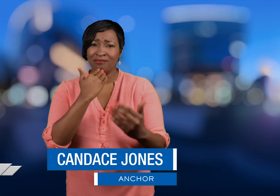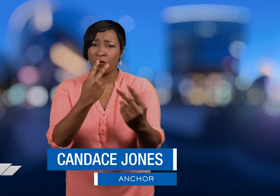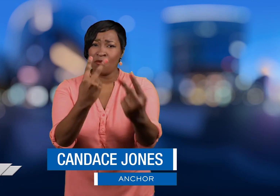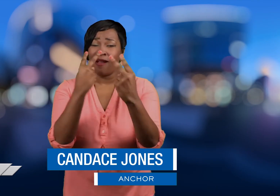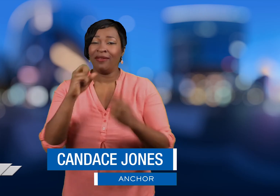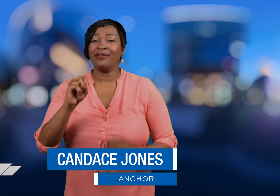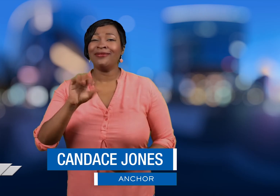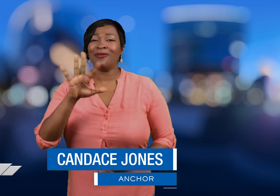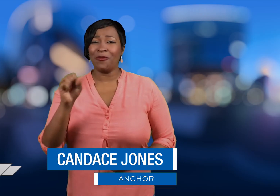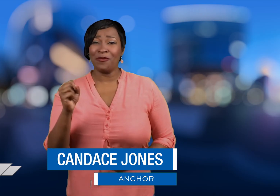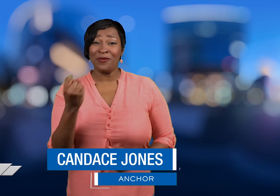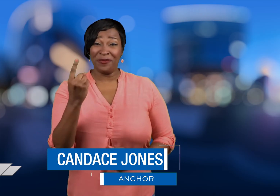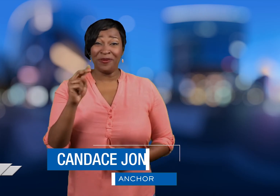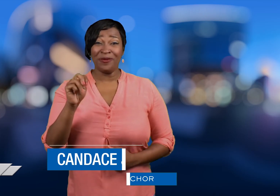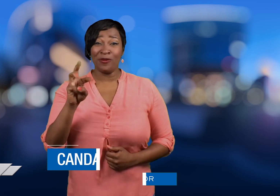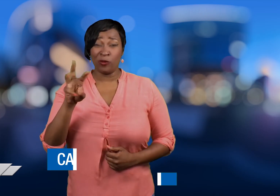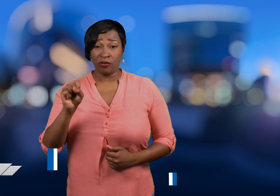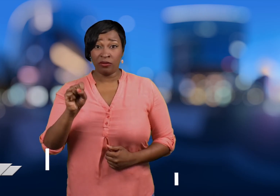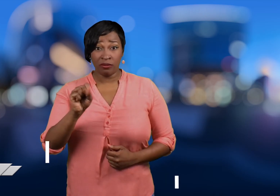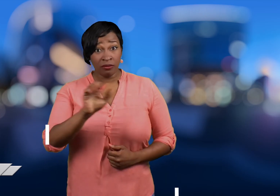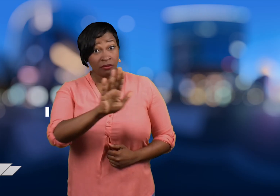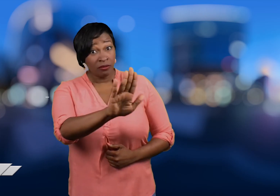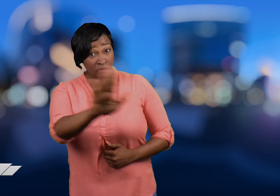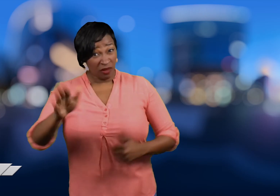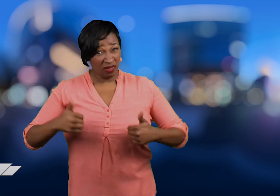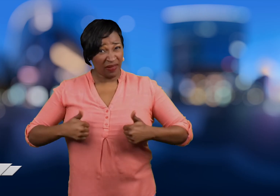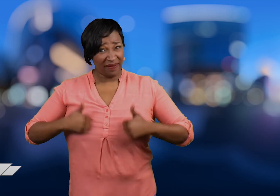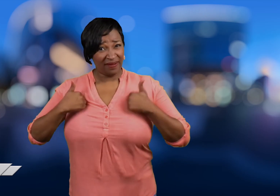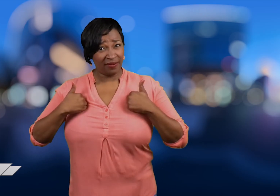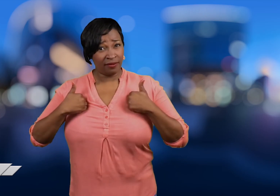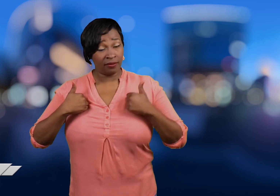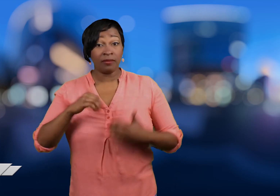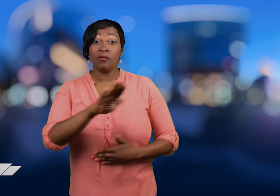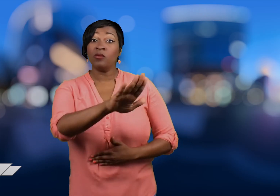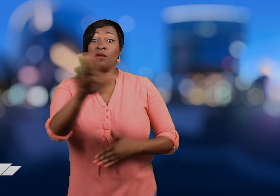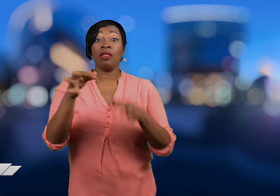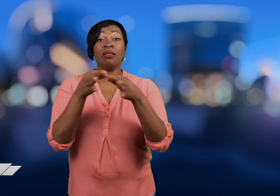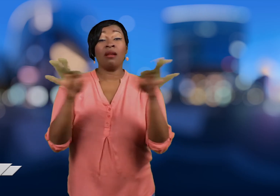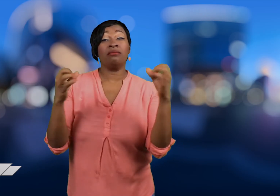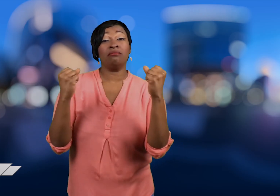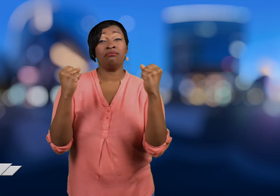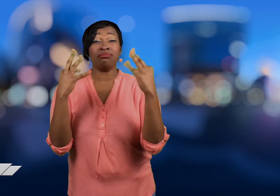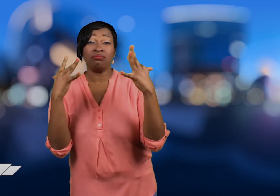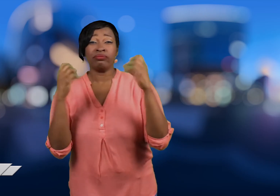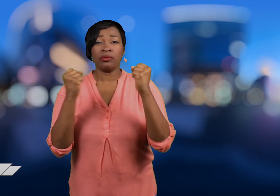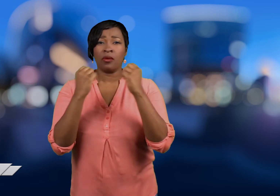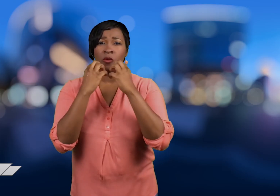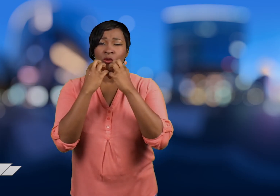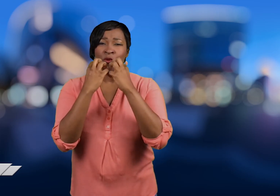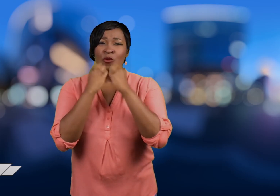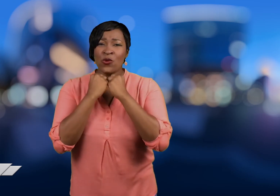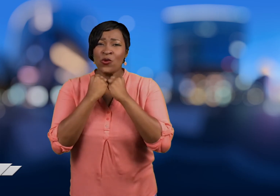Thank you for watching Sign1News. Your life. Your language.